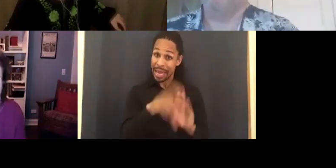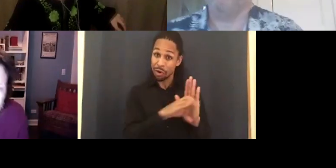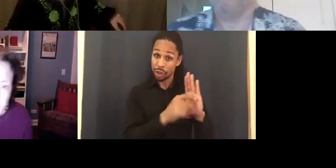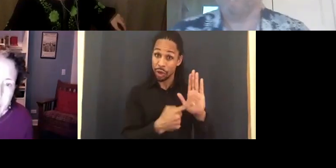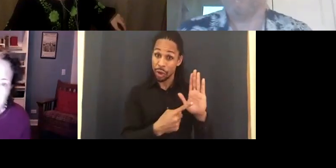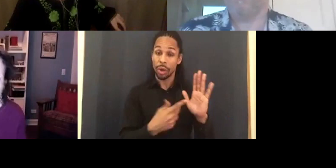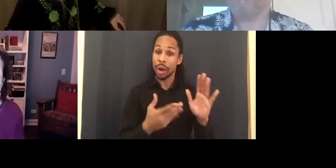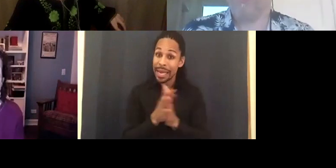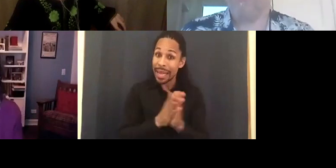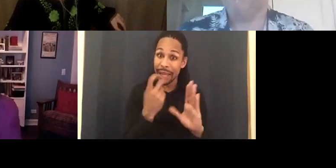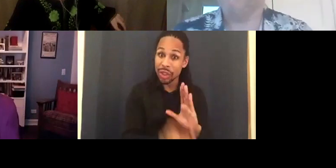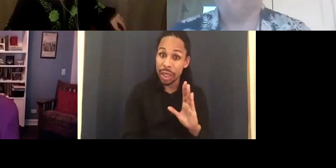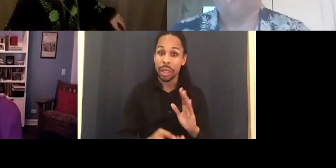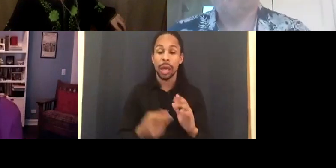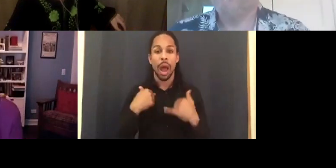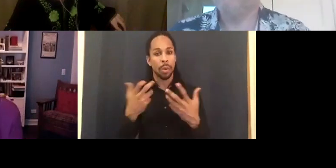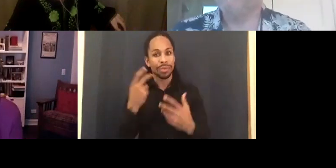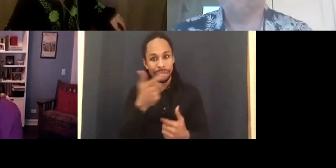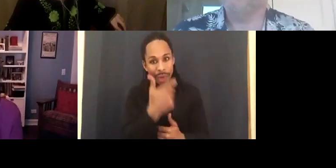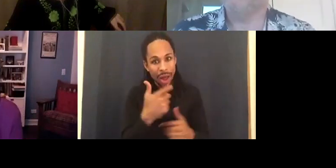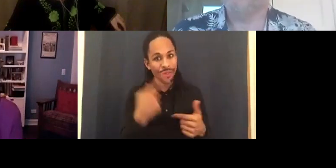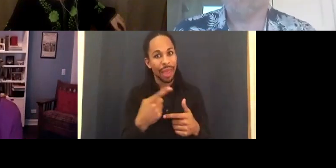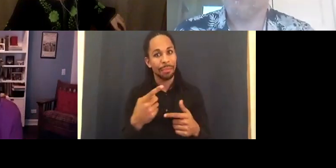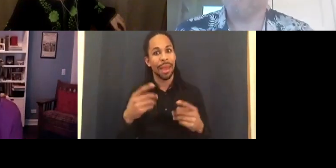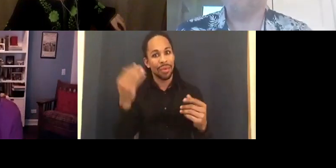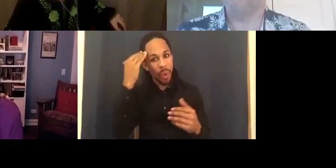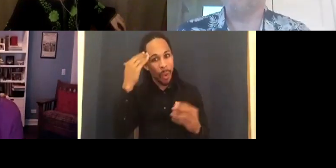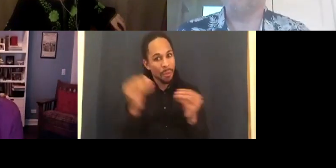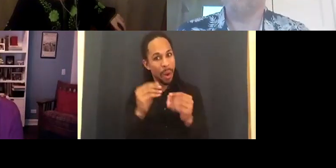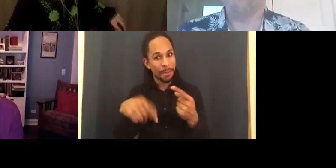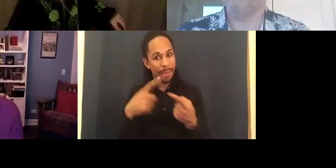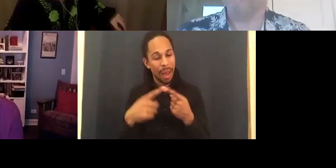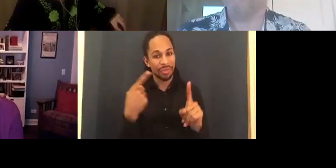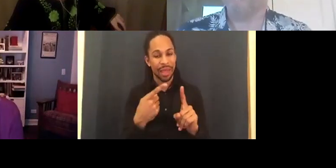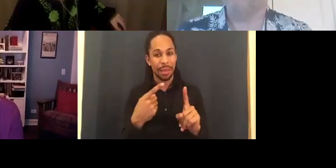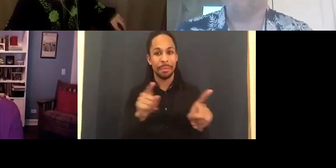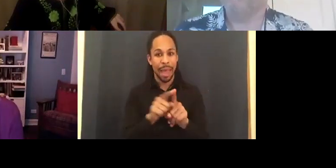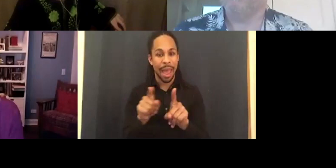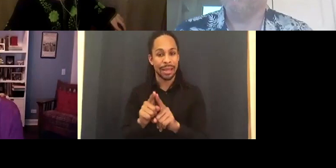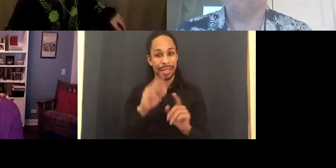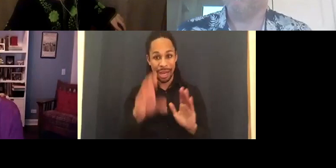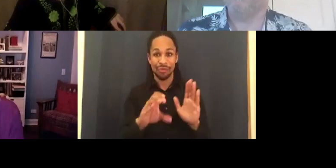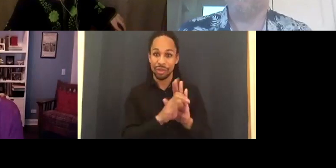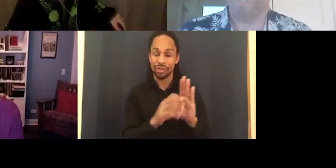them or know more about them as a character. And as Mat said earlier, the disability